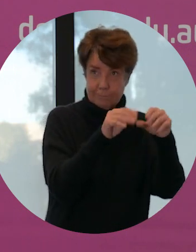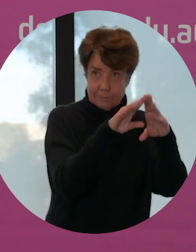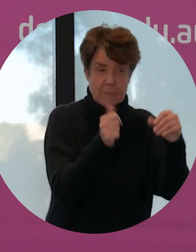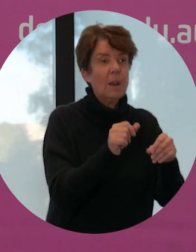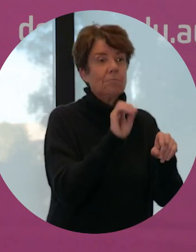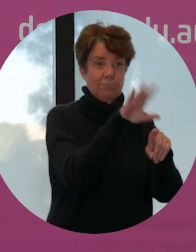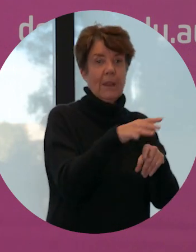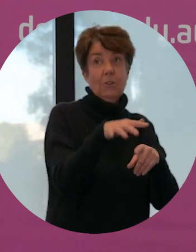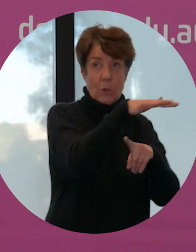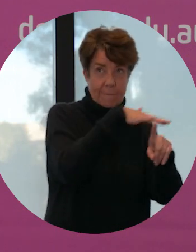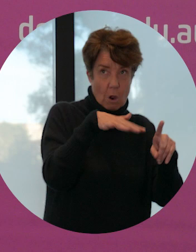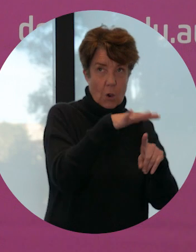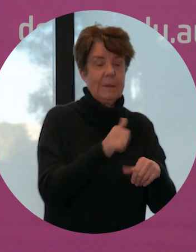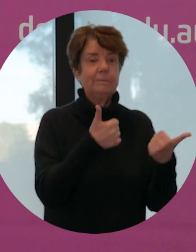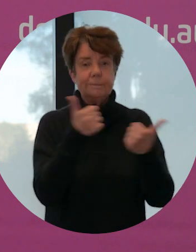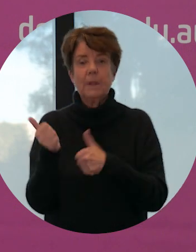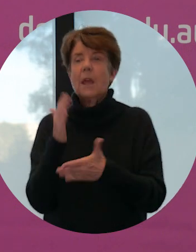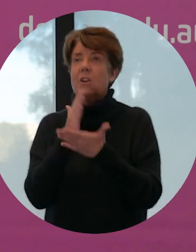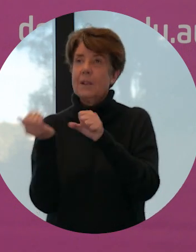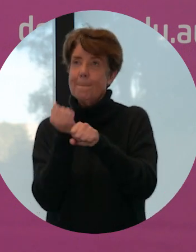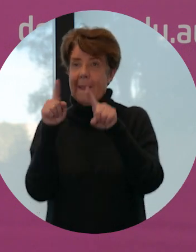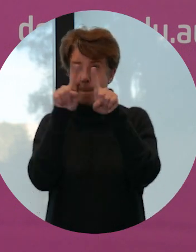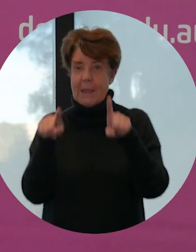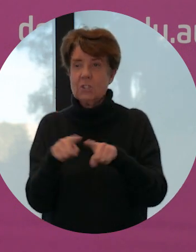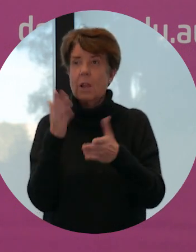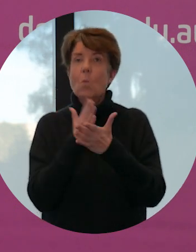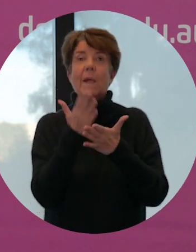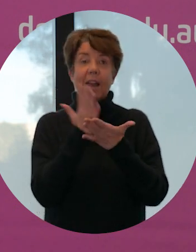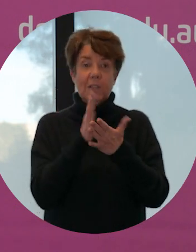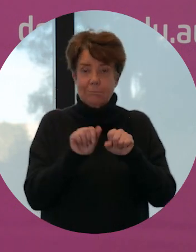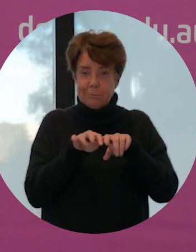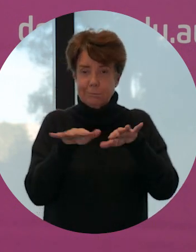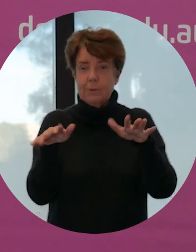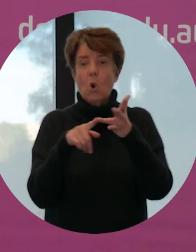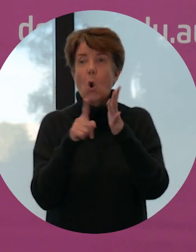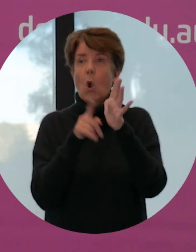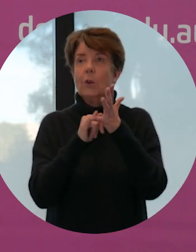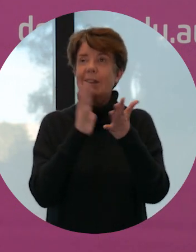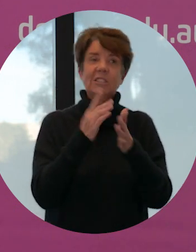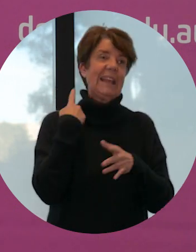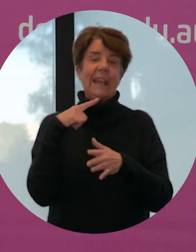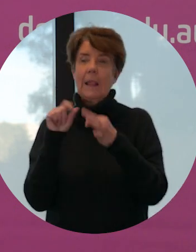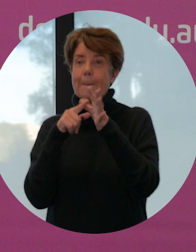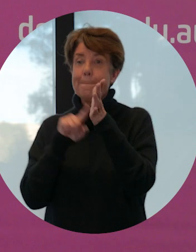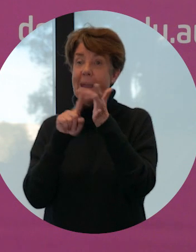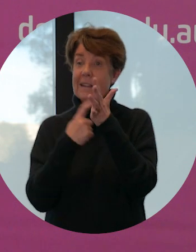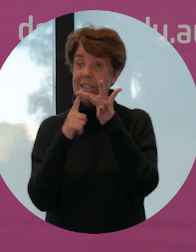to produce packaging that will release the essential oils, killing bacteria and fungi on food and extending